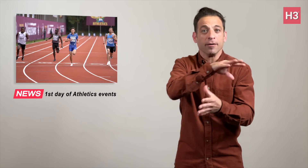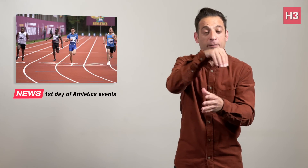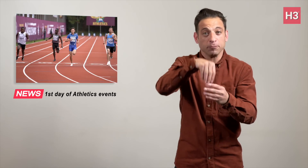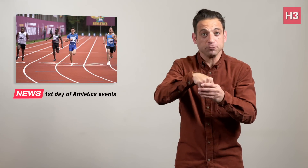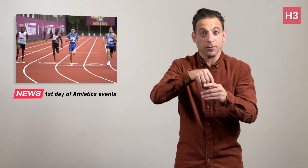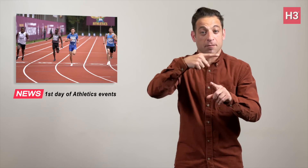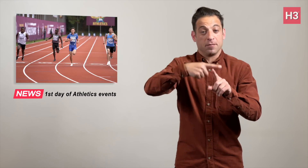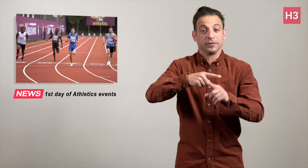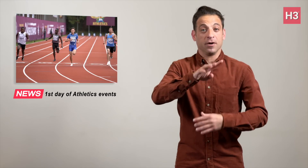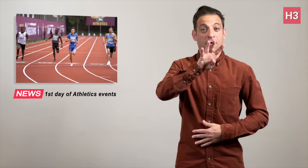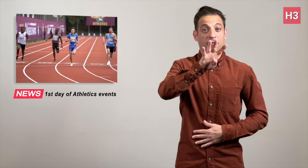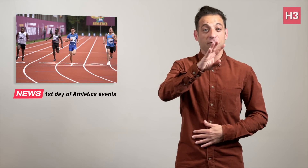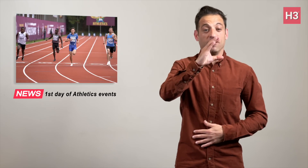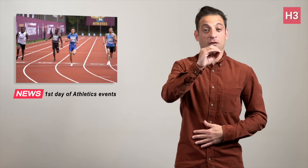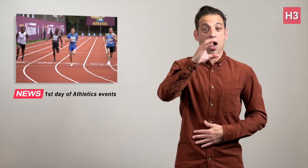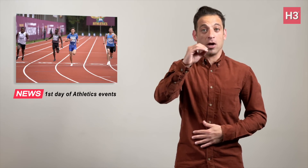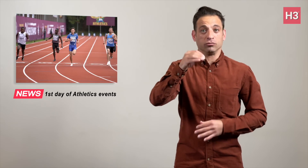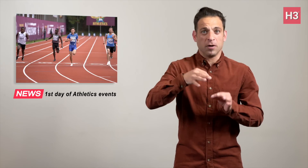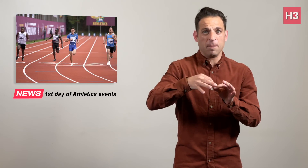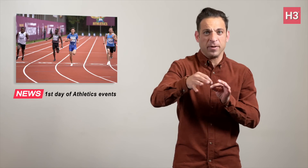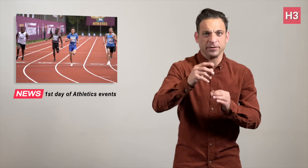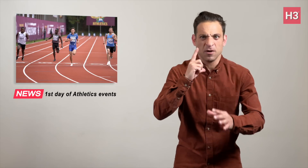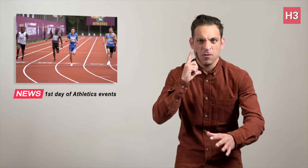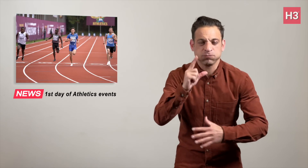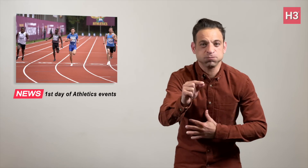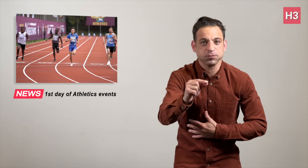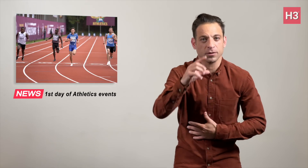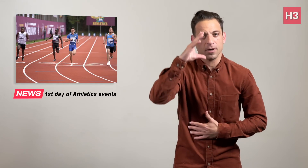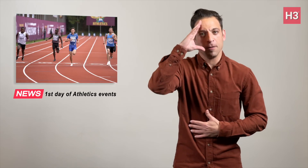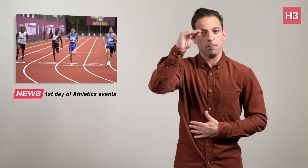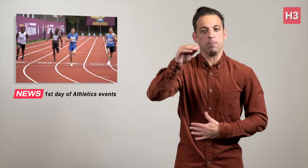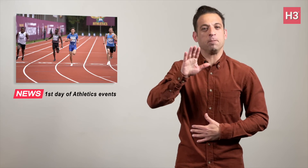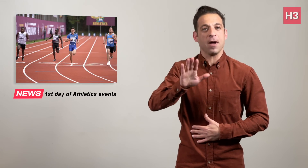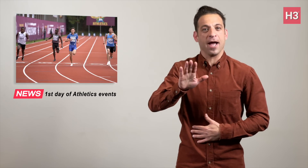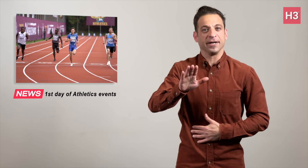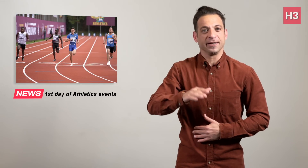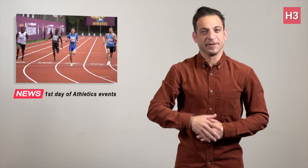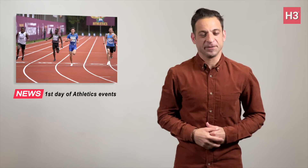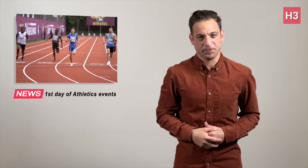and Men’s 400m heats.